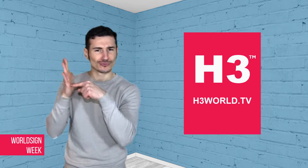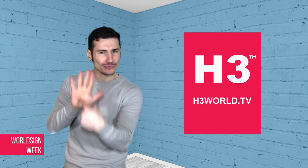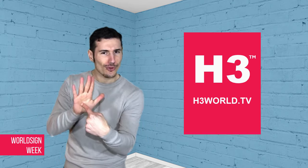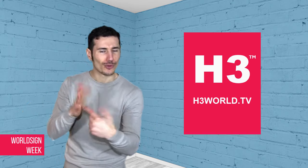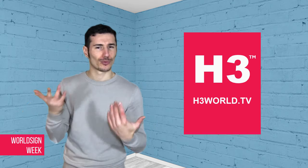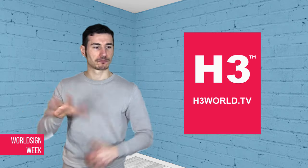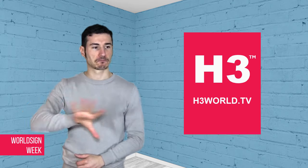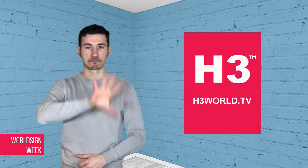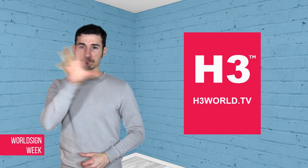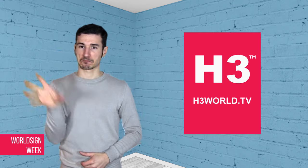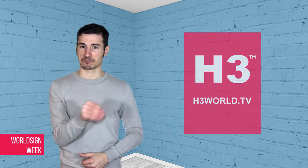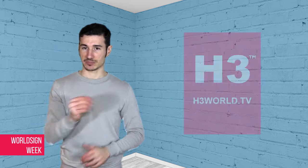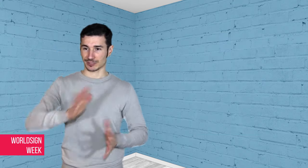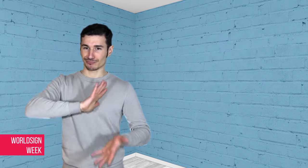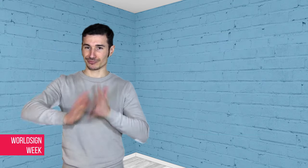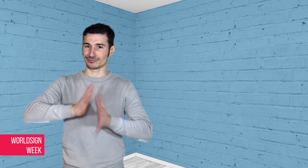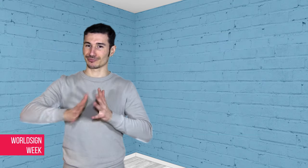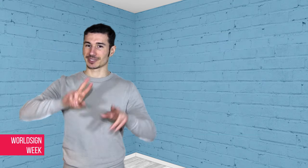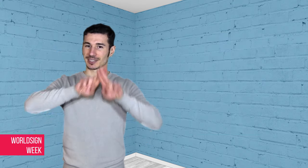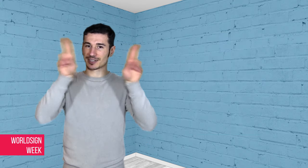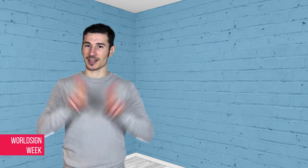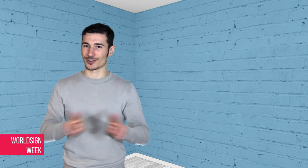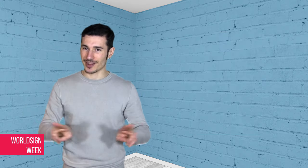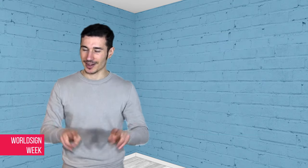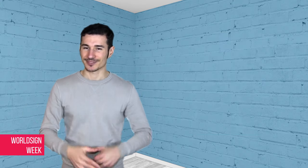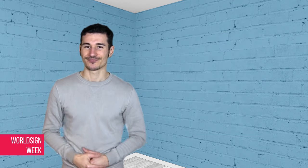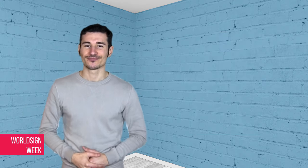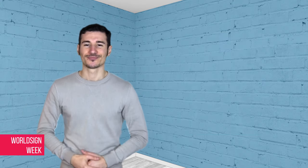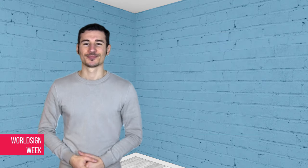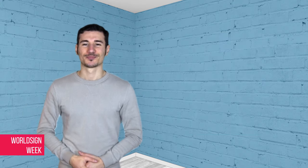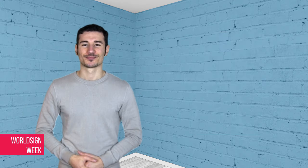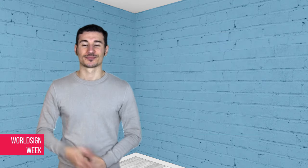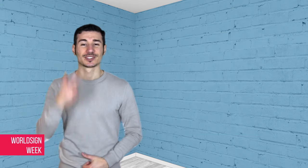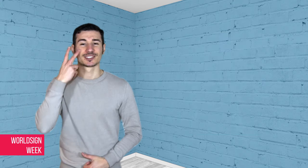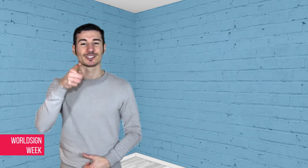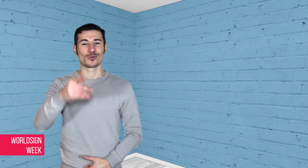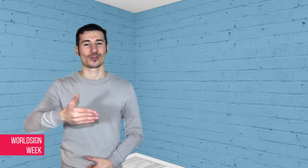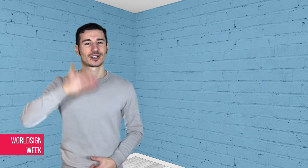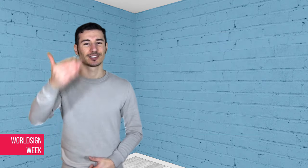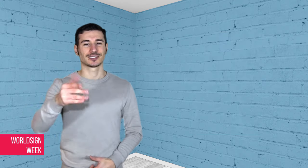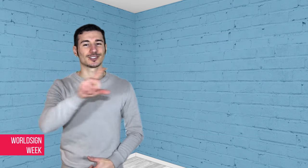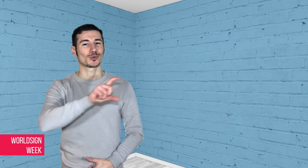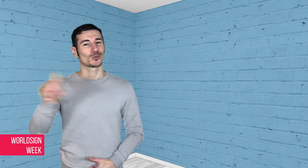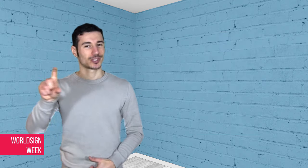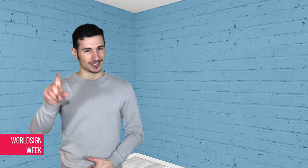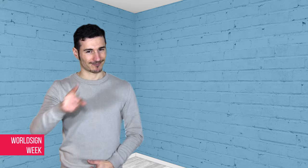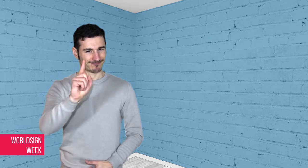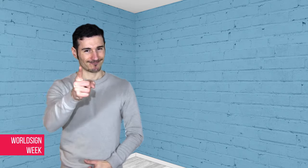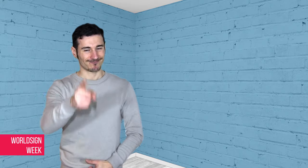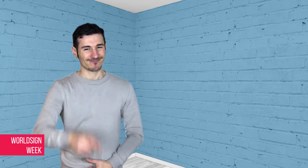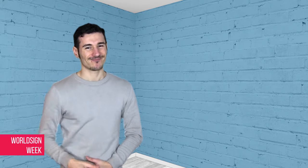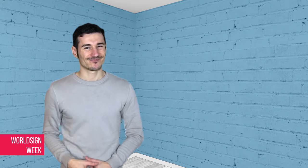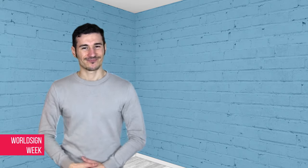all in International Sign. See you next week.